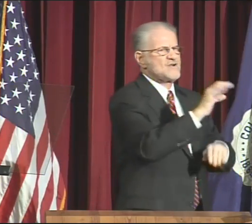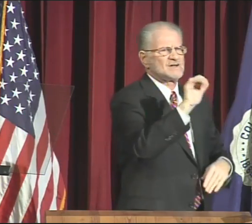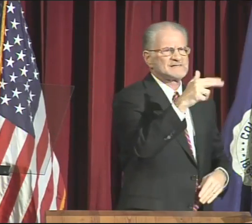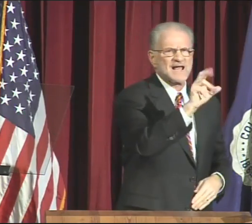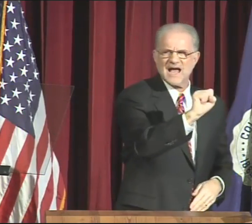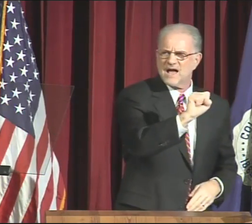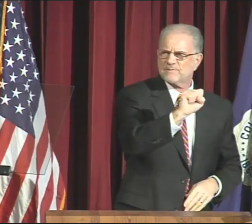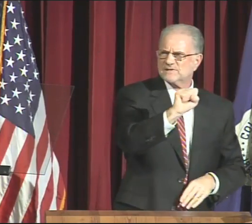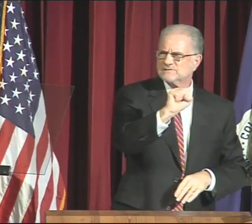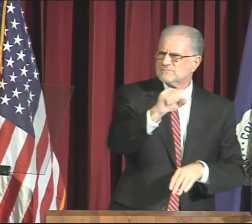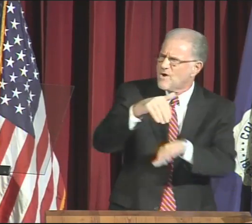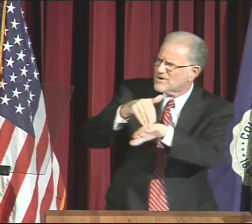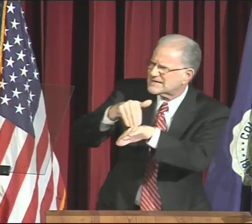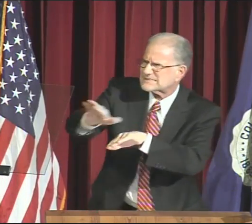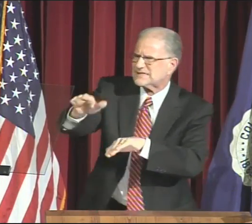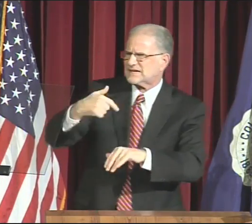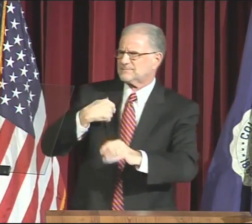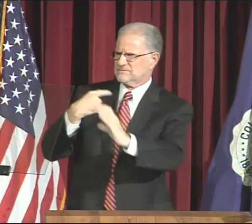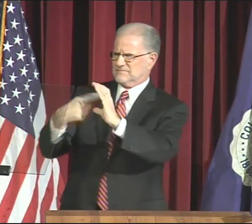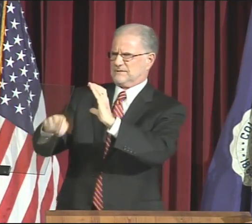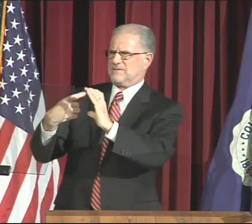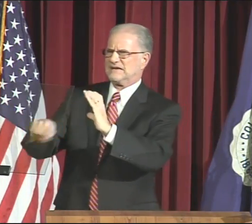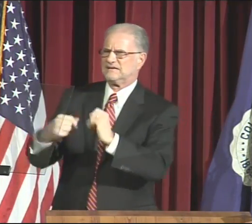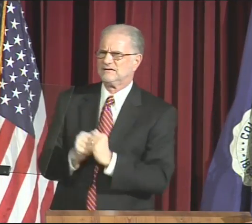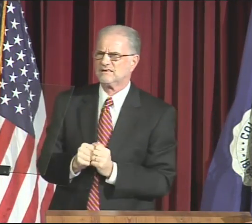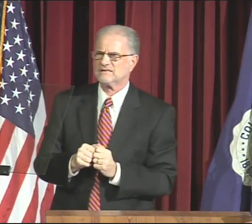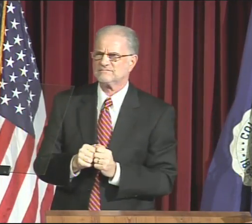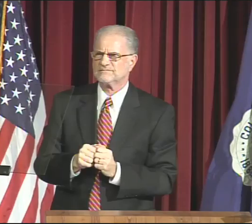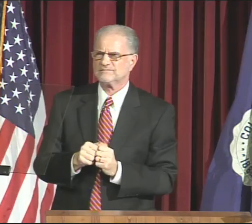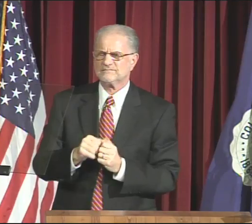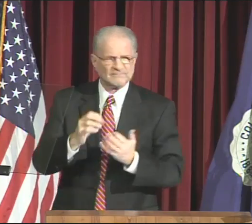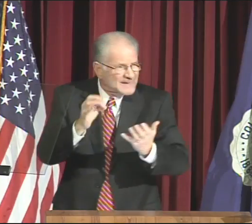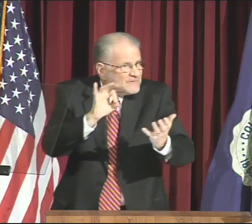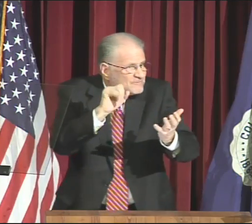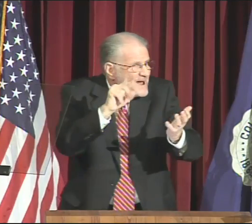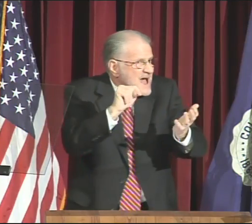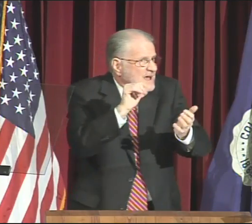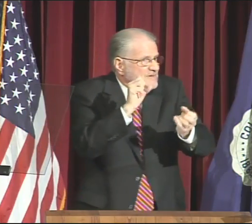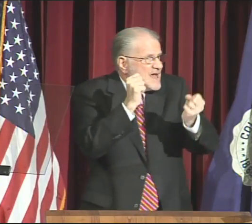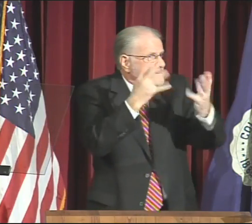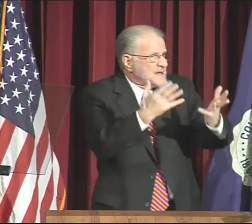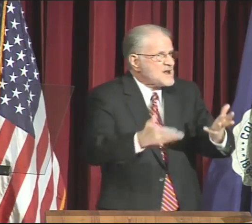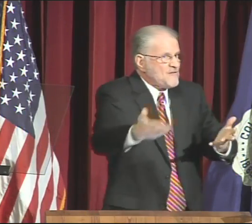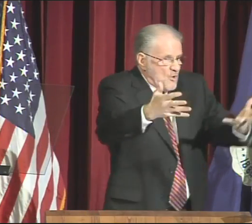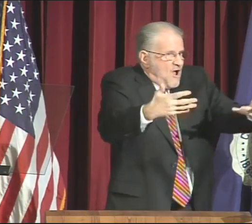Stop me when I walk across campus. Send me email.